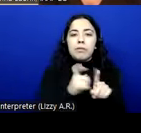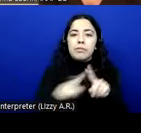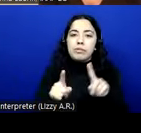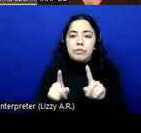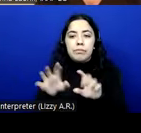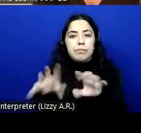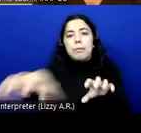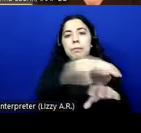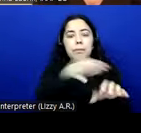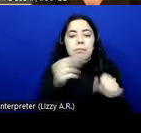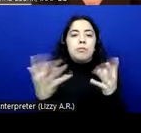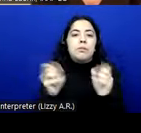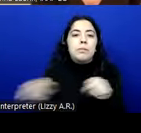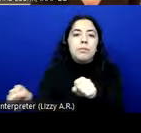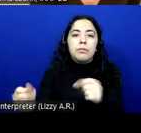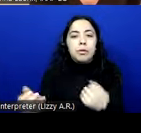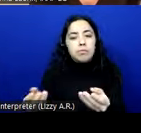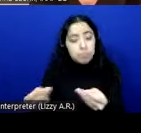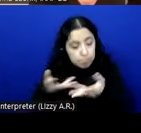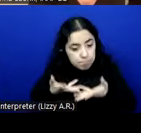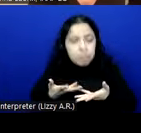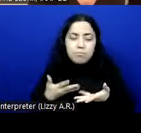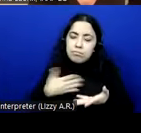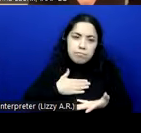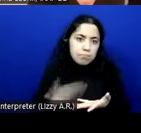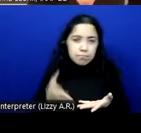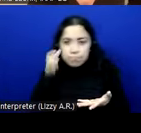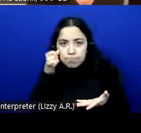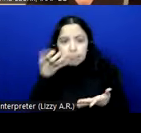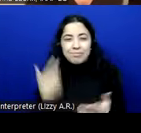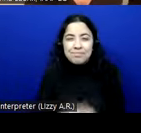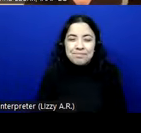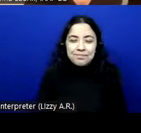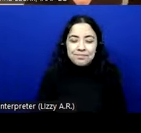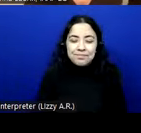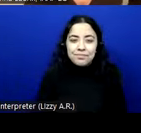So very happy to hear anyone out on this. >> LOÏC MARTINEZ NORMAND: Related to that,